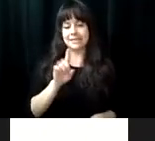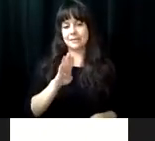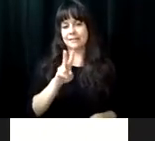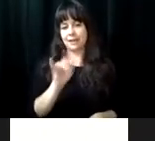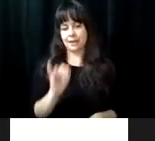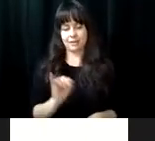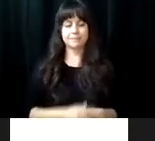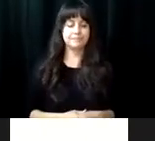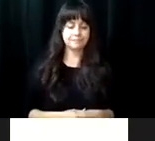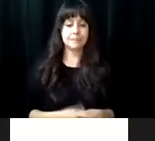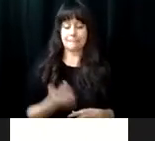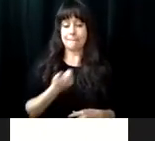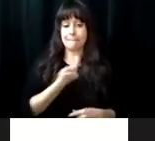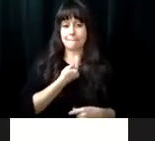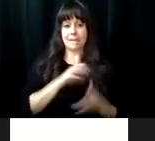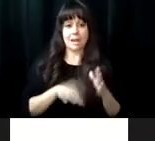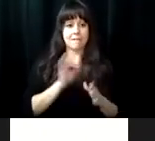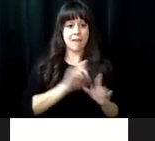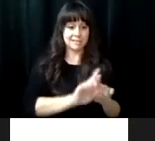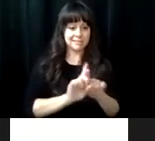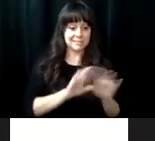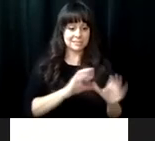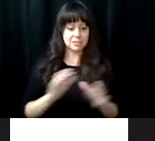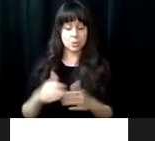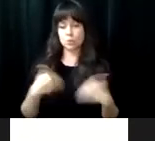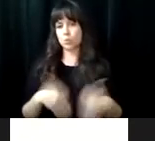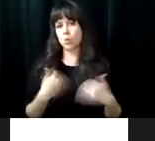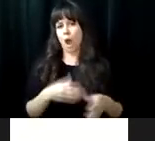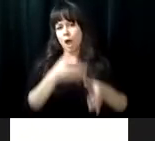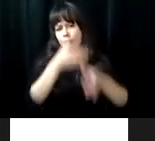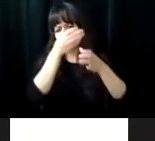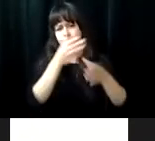of the virtual classes provided by the